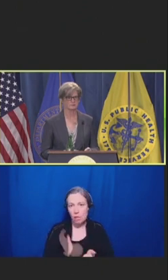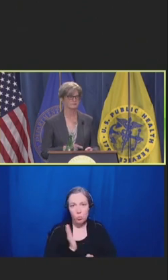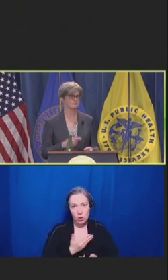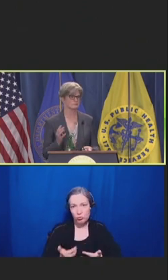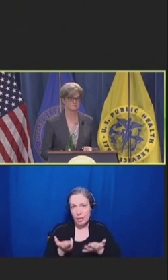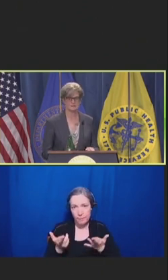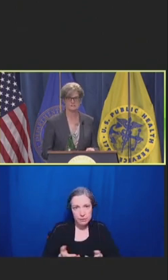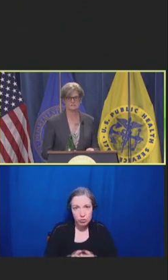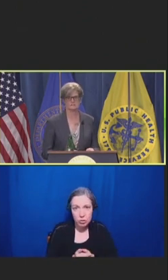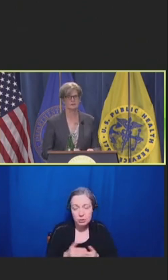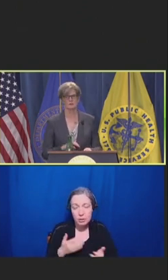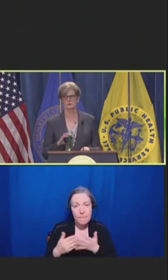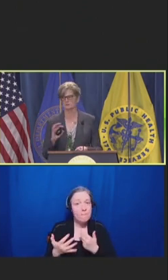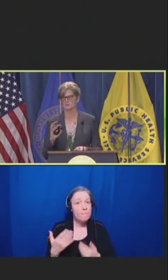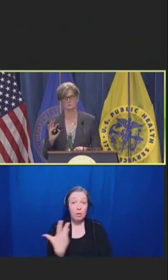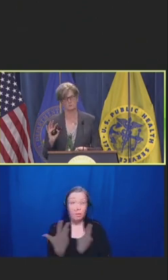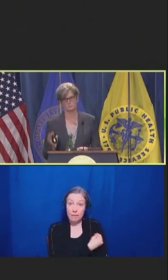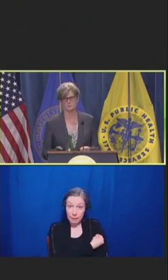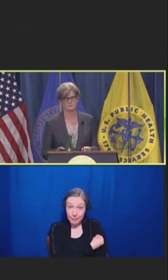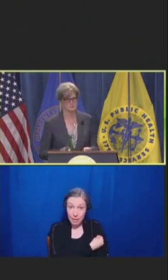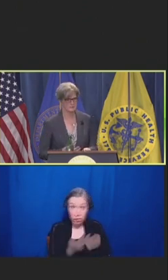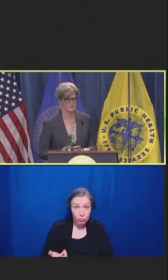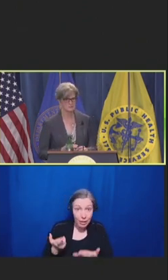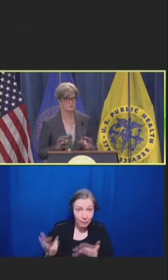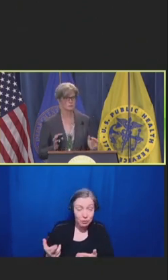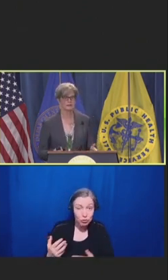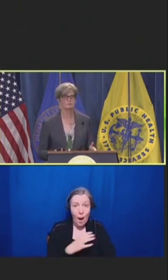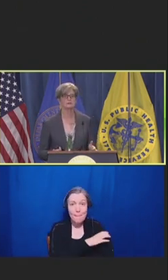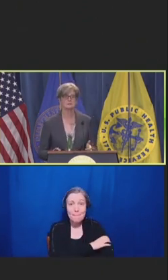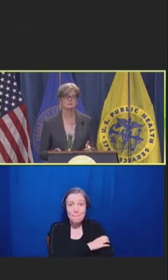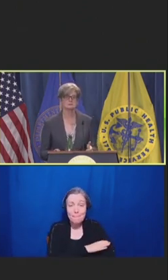it's for vaccination or it's for blood pressure medications, or whatever it is.